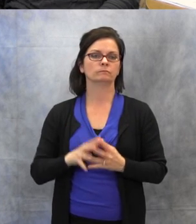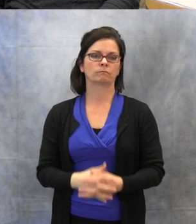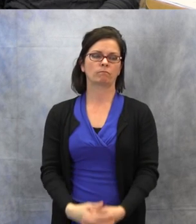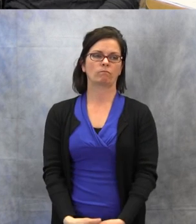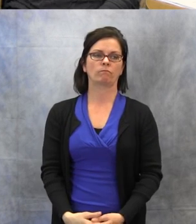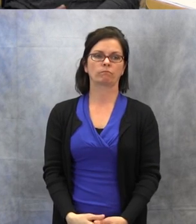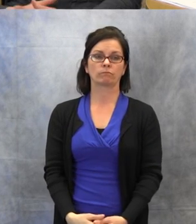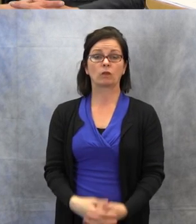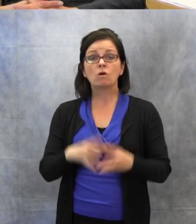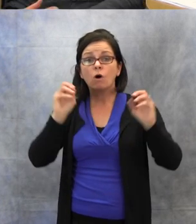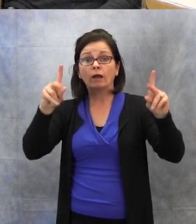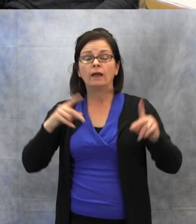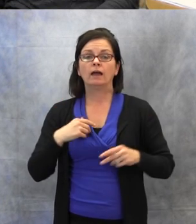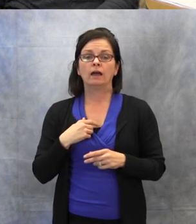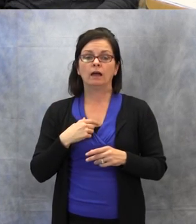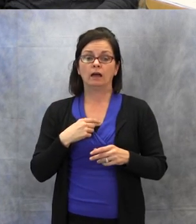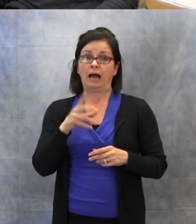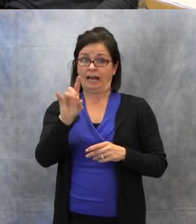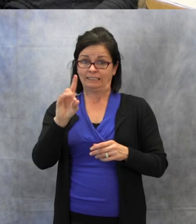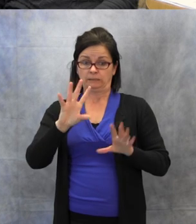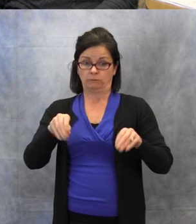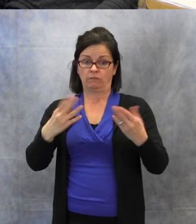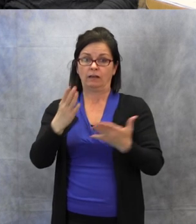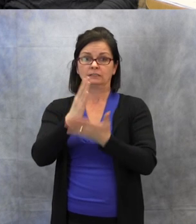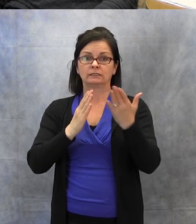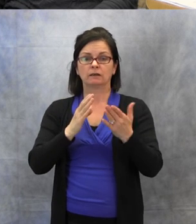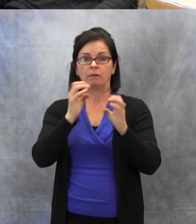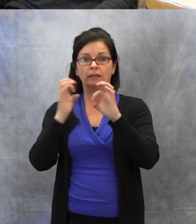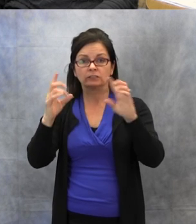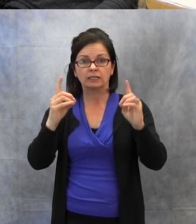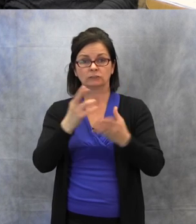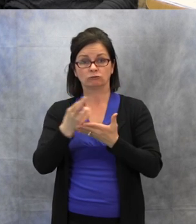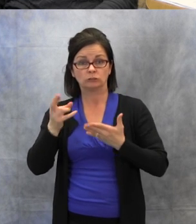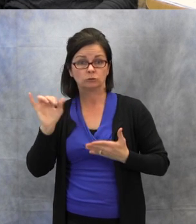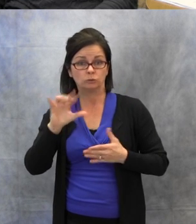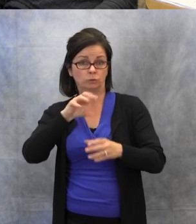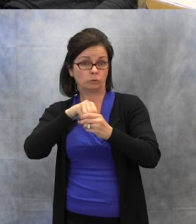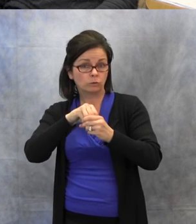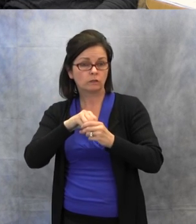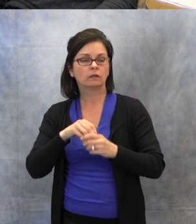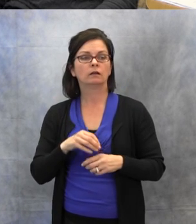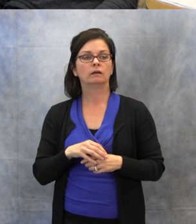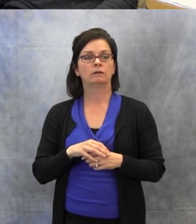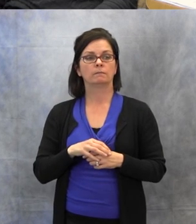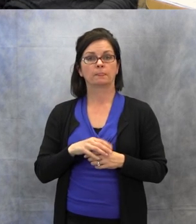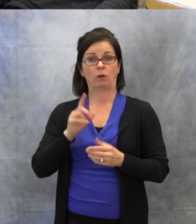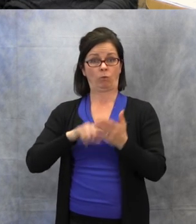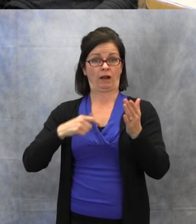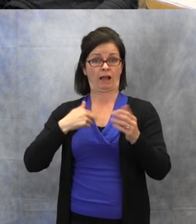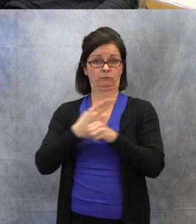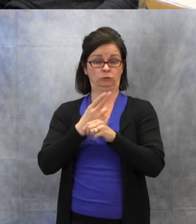Alright, I've also provided some educational resources. Here are some things, that I have been using